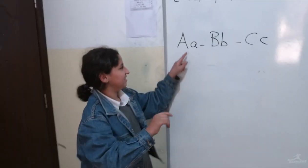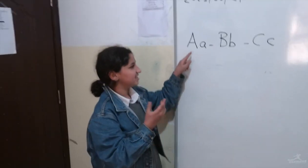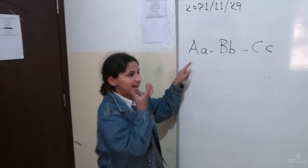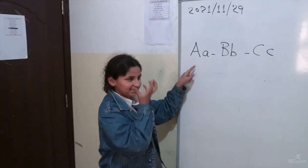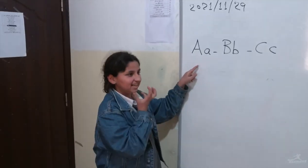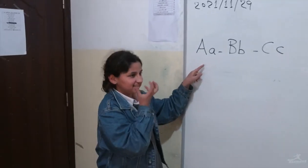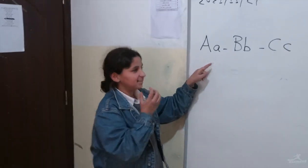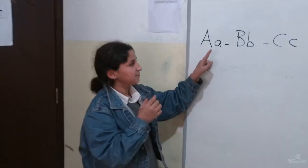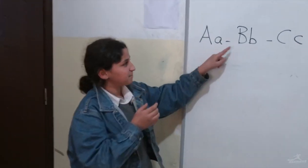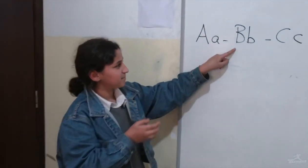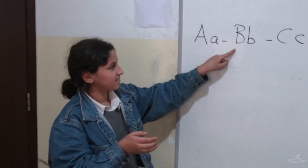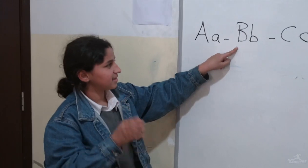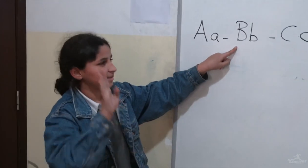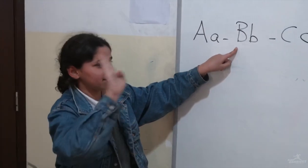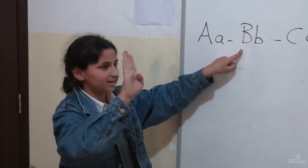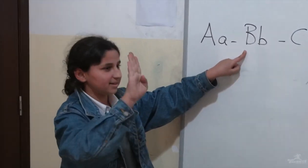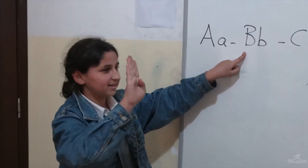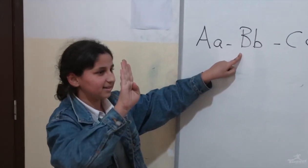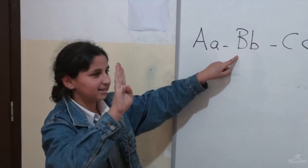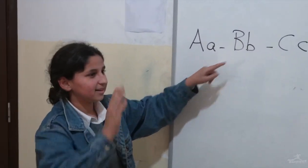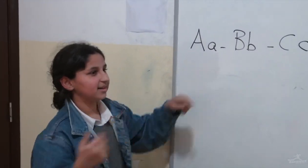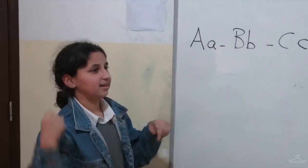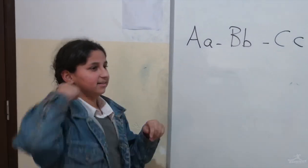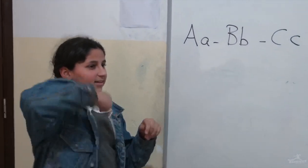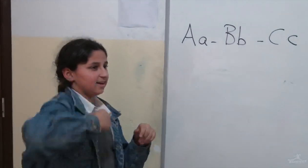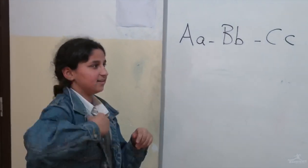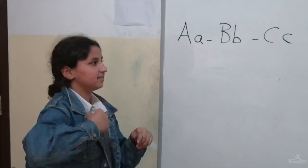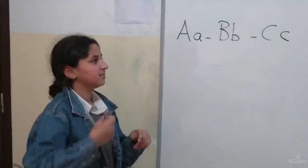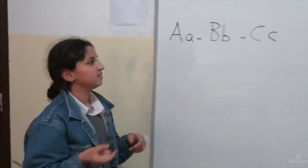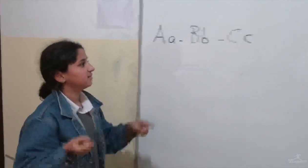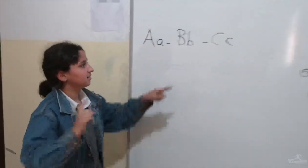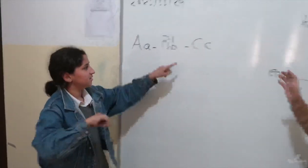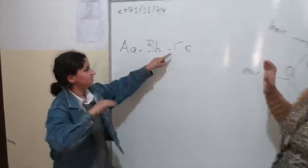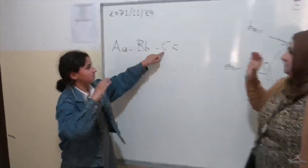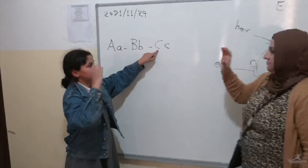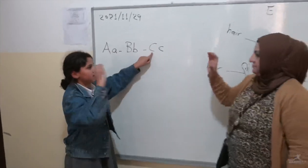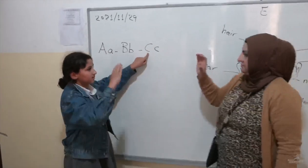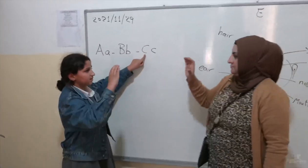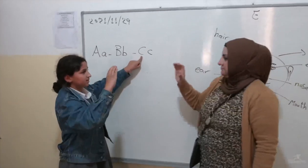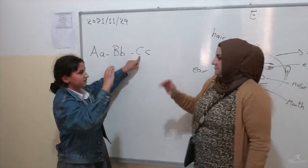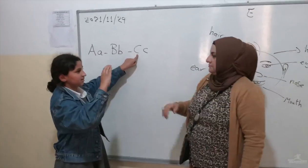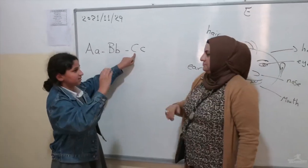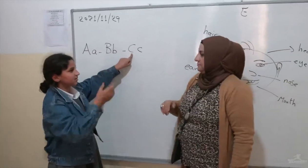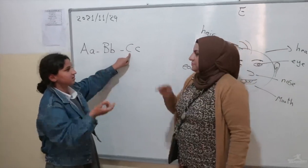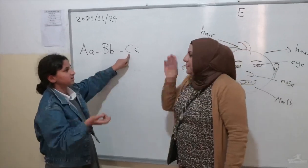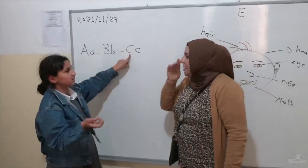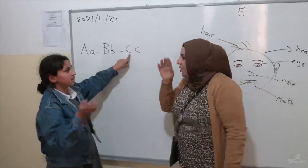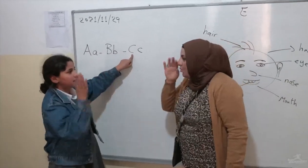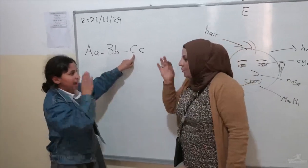A as Apple B as Bag C as Cat